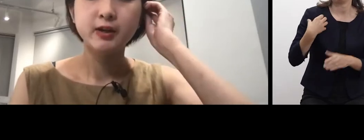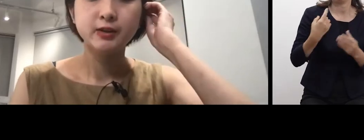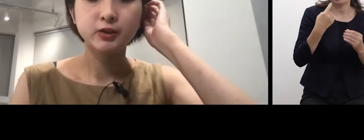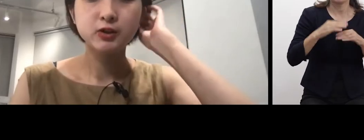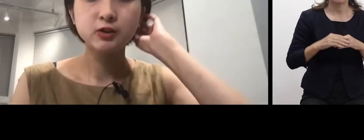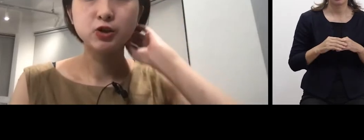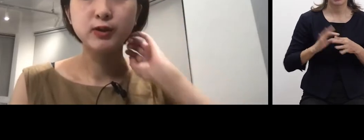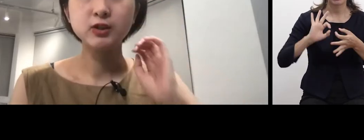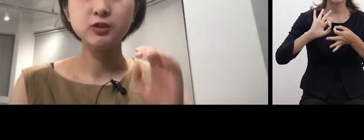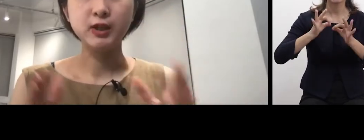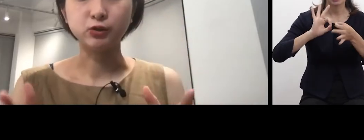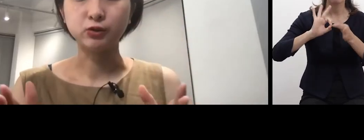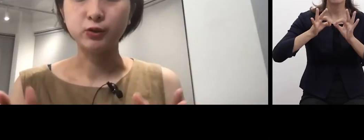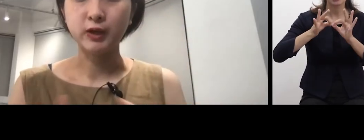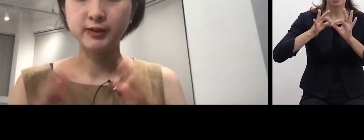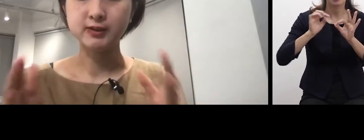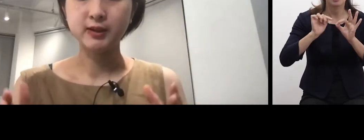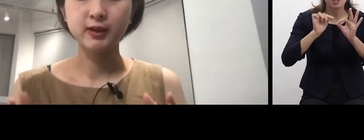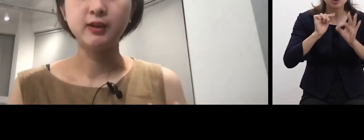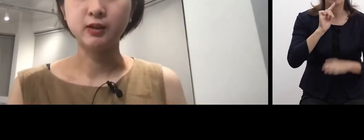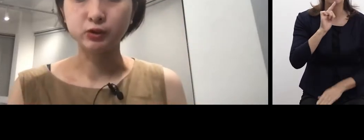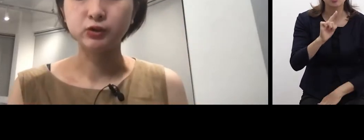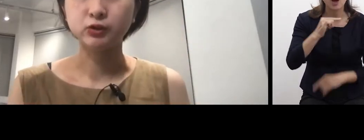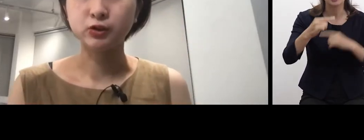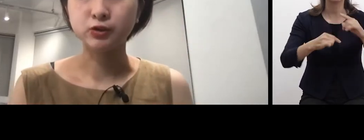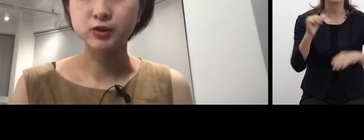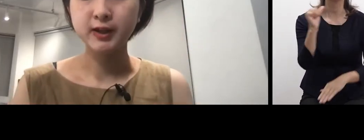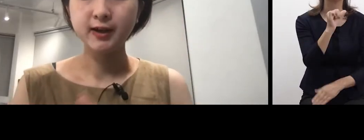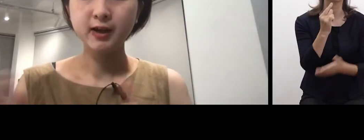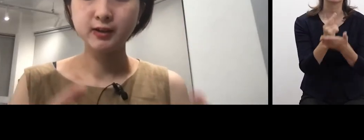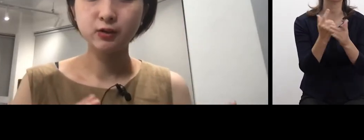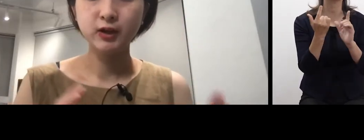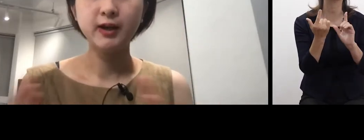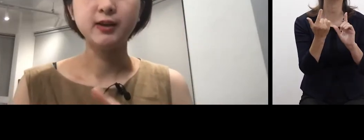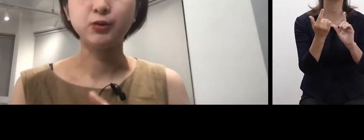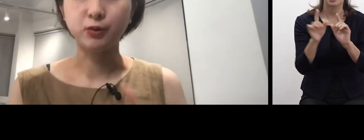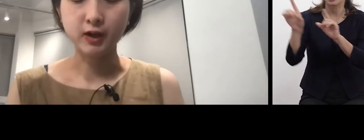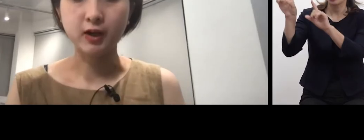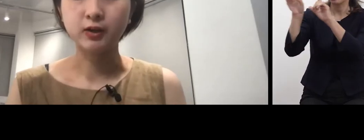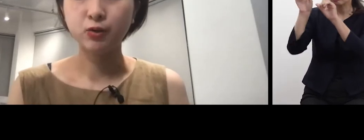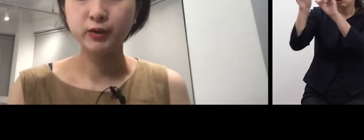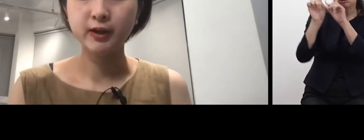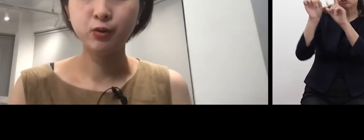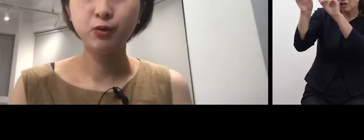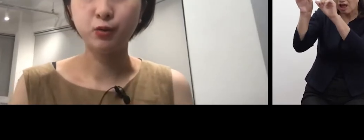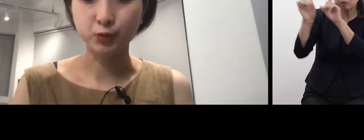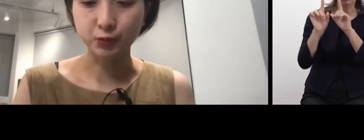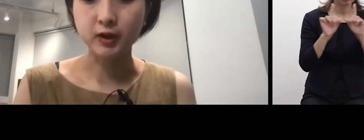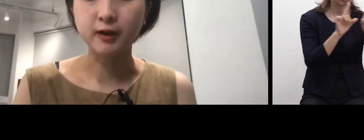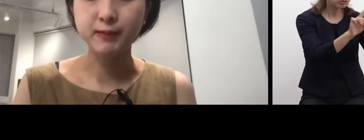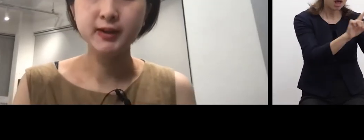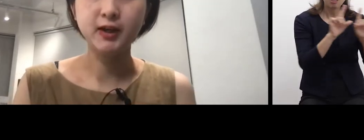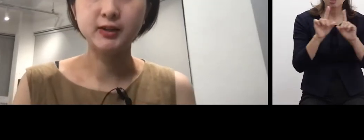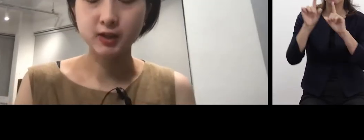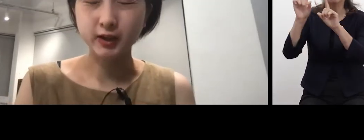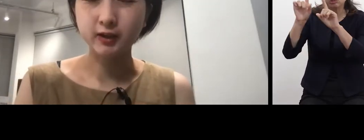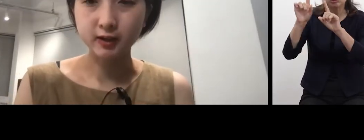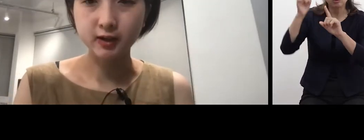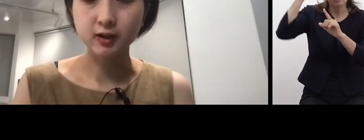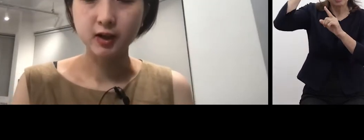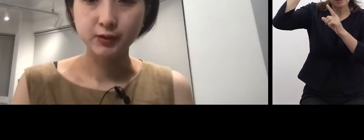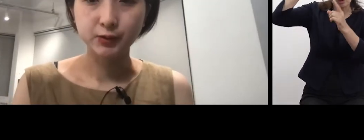expression styles, and media itself, as an interpreter,